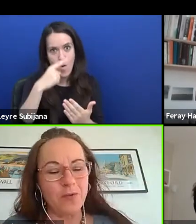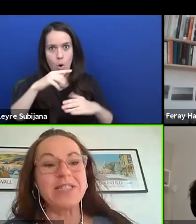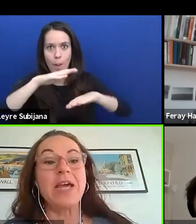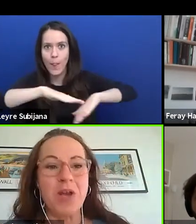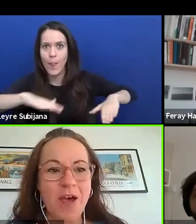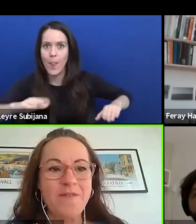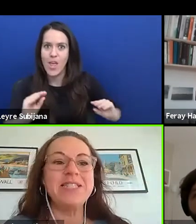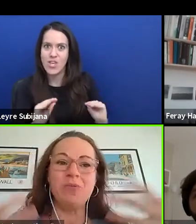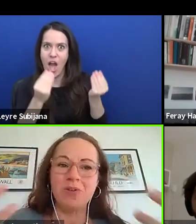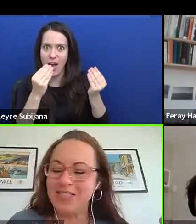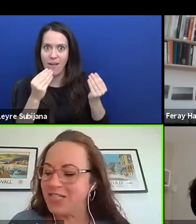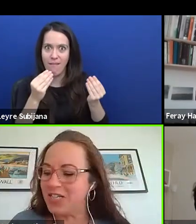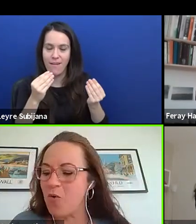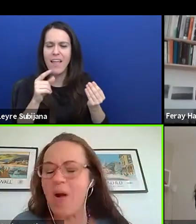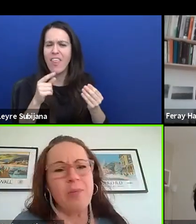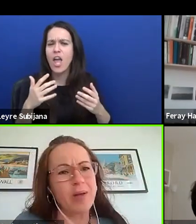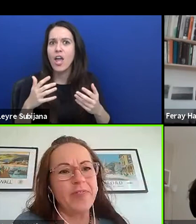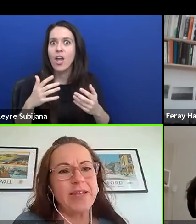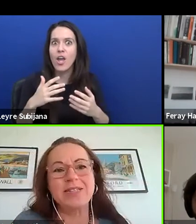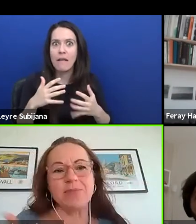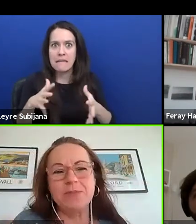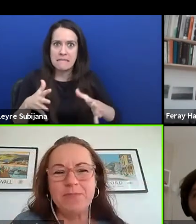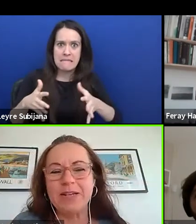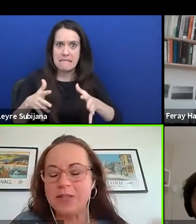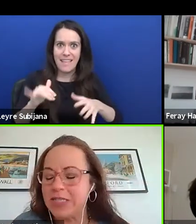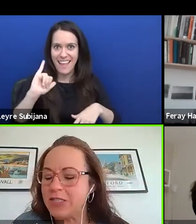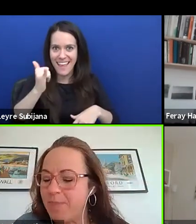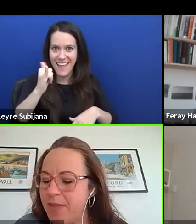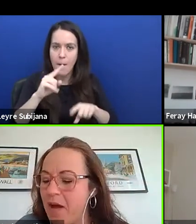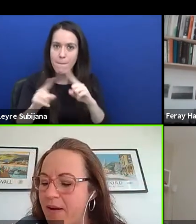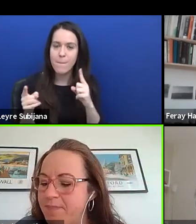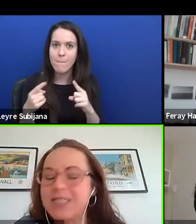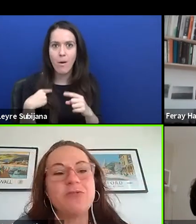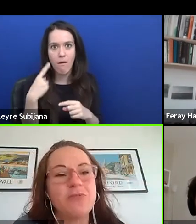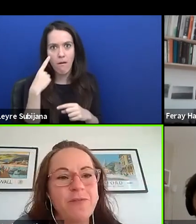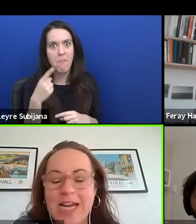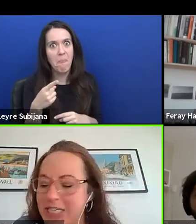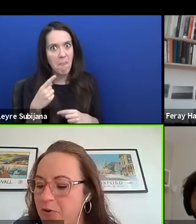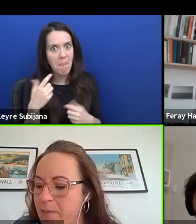because they were nervous. They wanted it to go well, but that was just something that I'm still reflecting on,